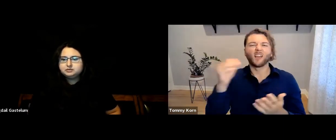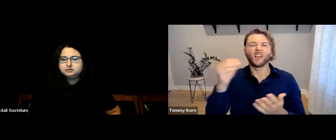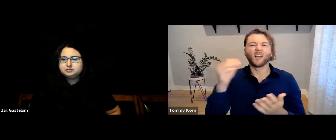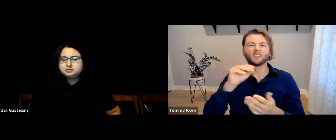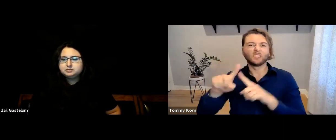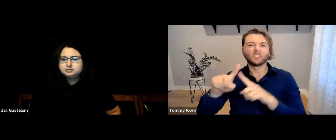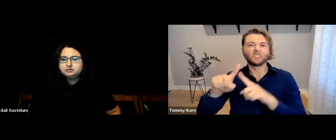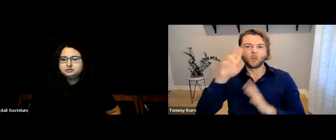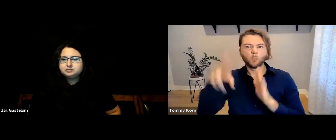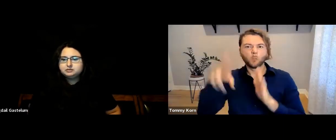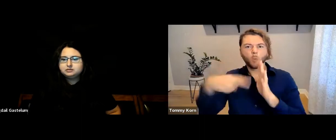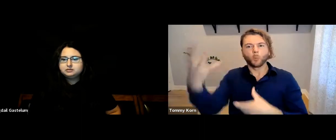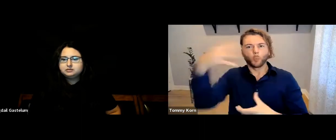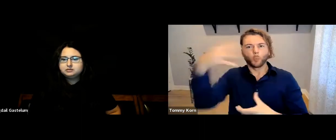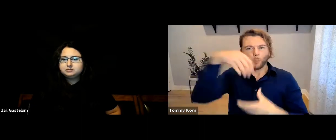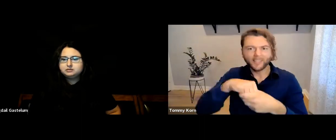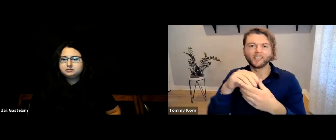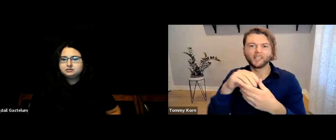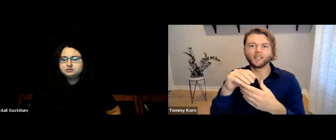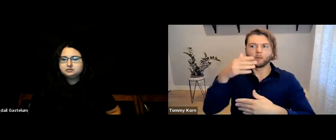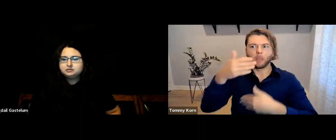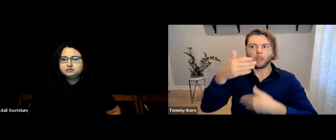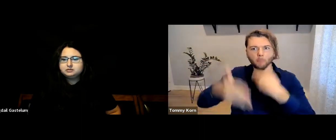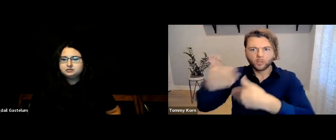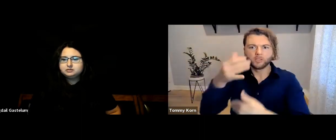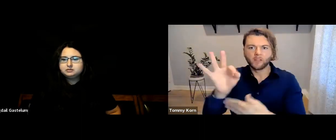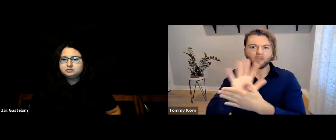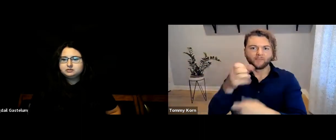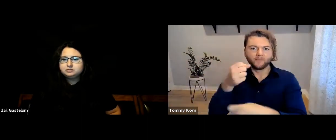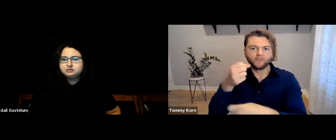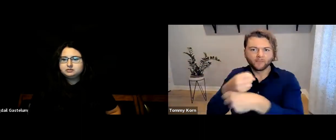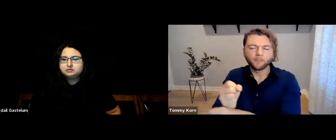and other roles in the filmmaking process.